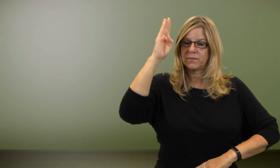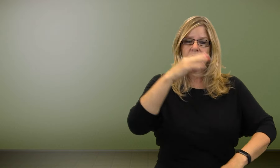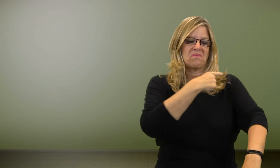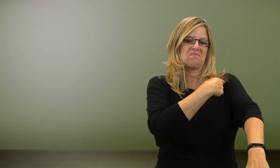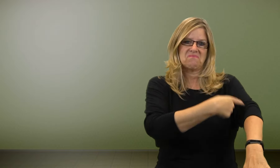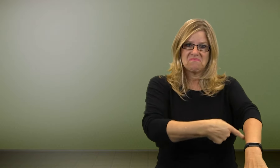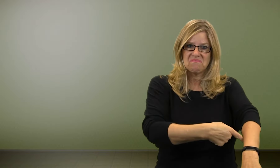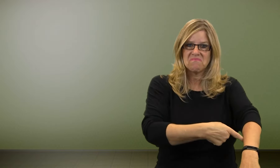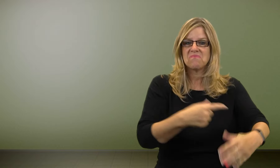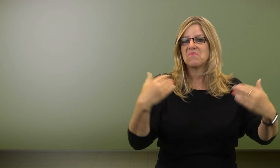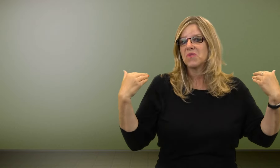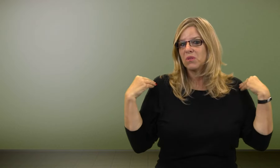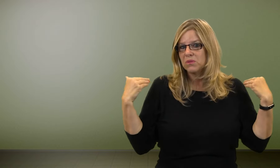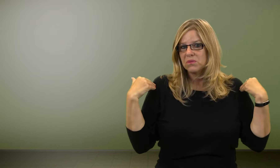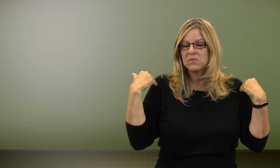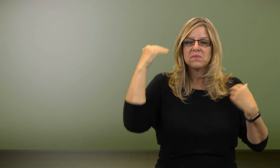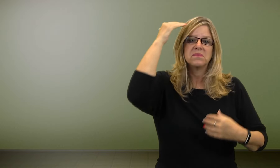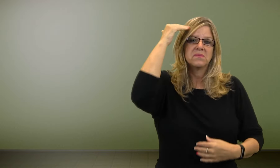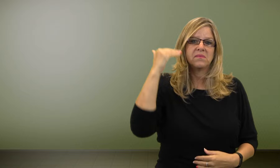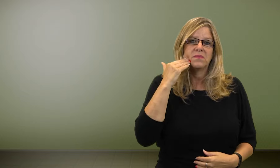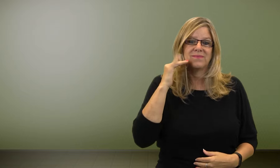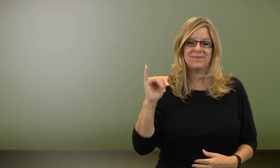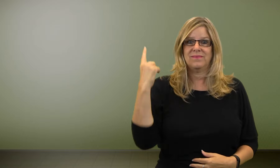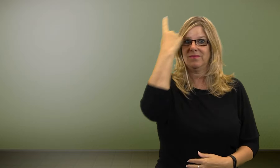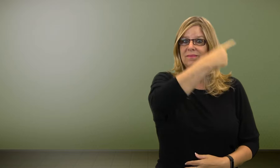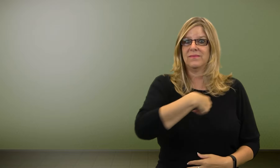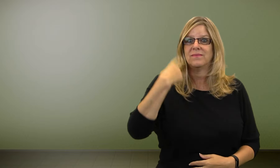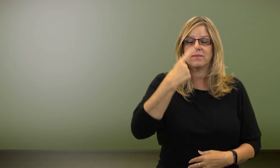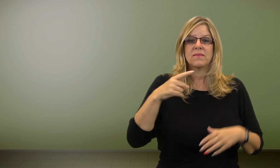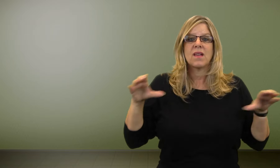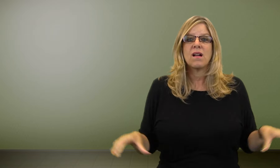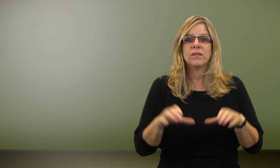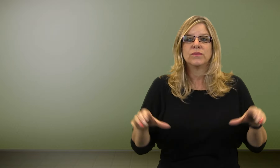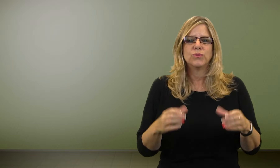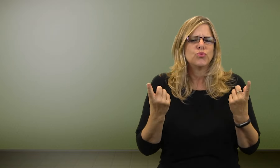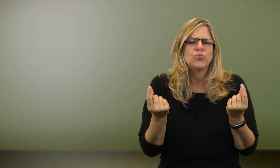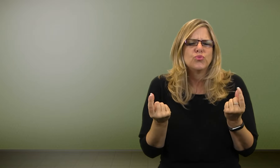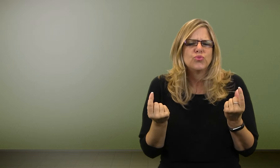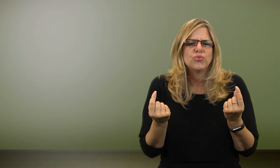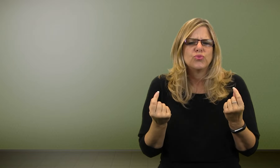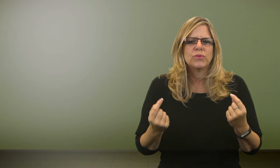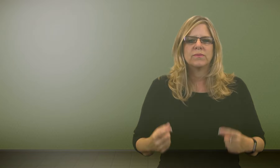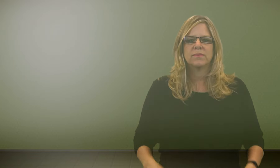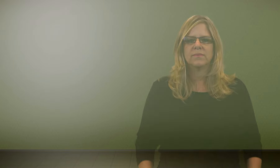to include the arms or the shoulders or the head, and describe what those body parts do.